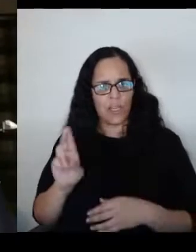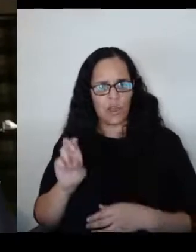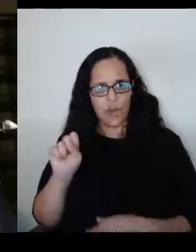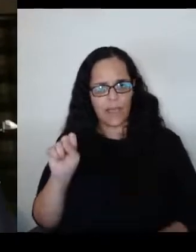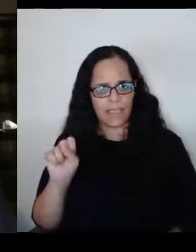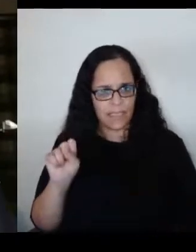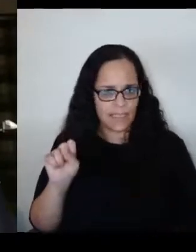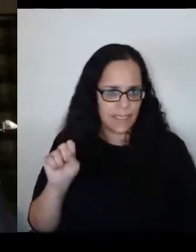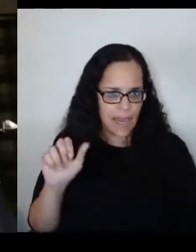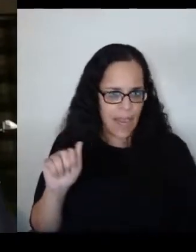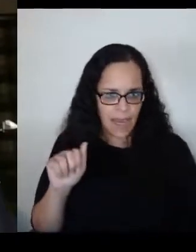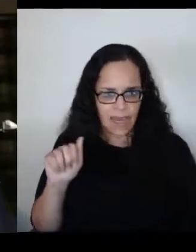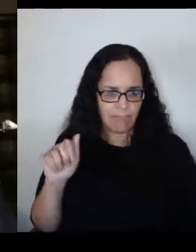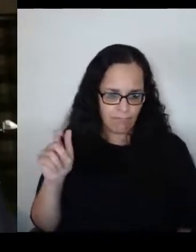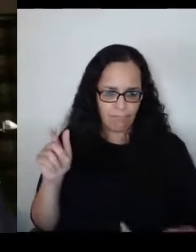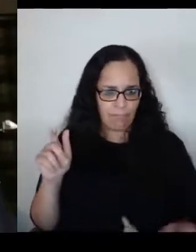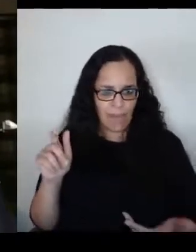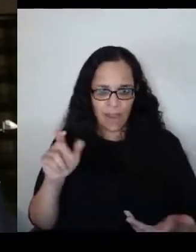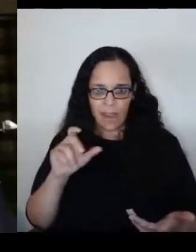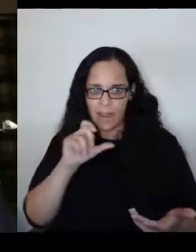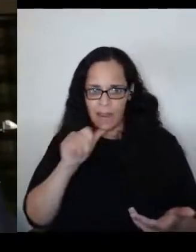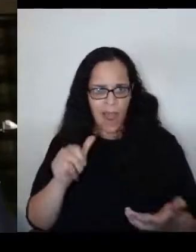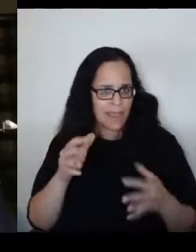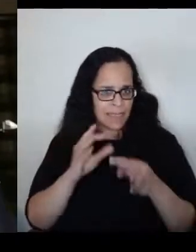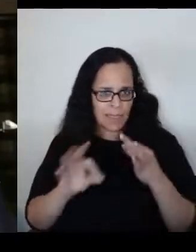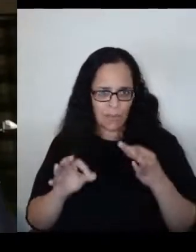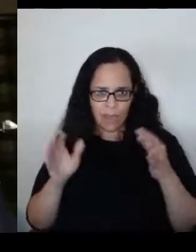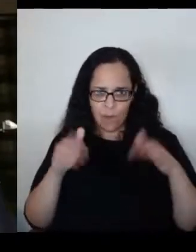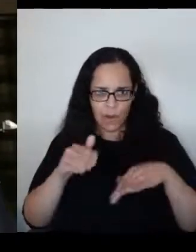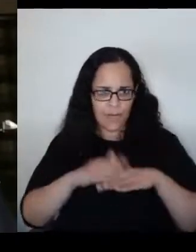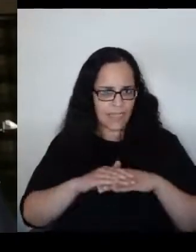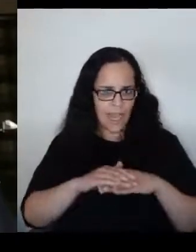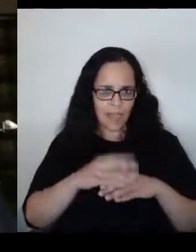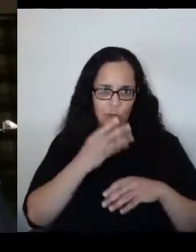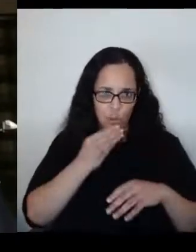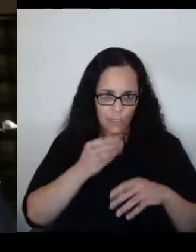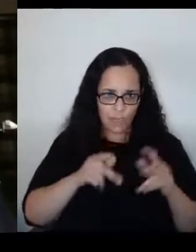Not just Jewish people, Asians, Hispanics,